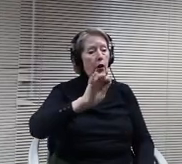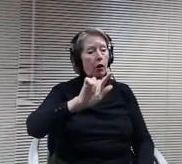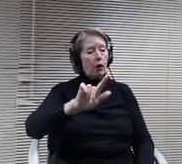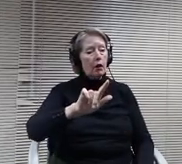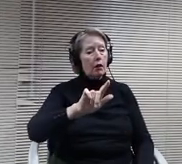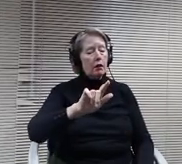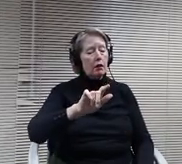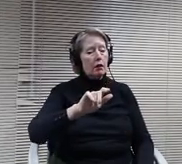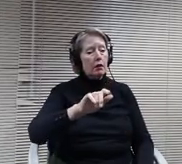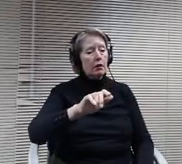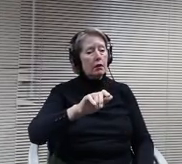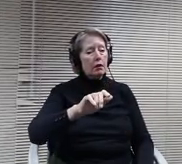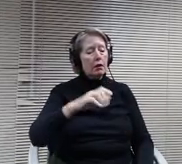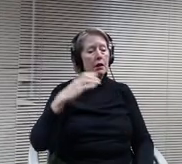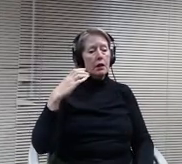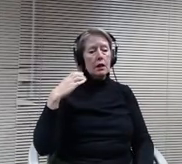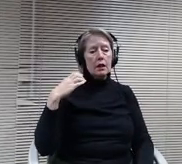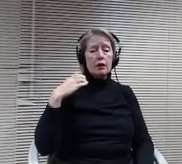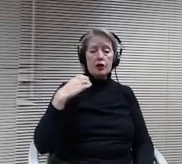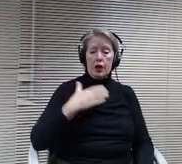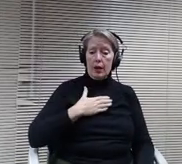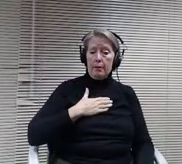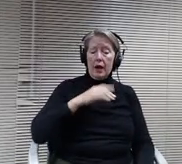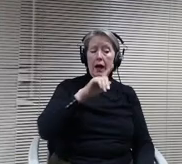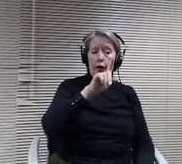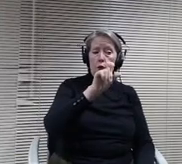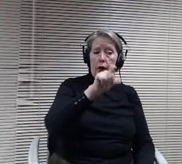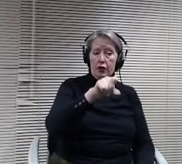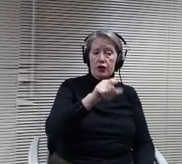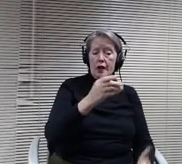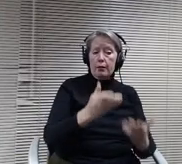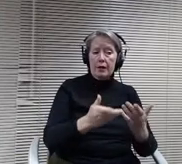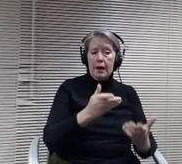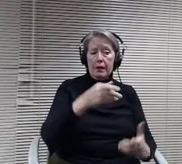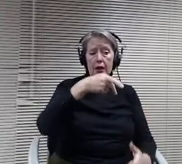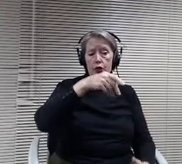question and it could go to Paul was piggybacking a little bit on